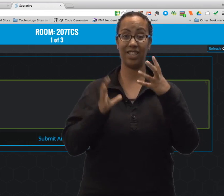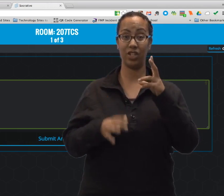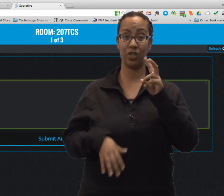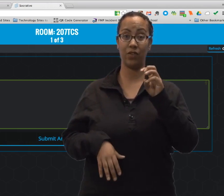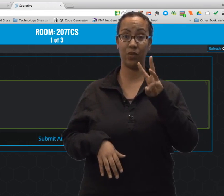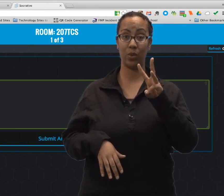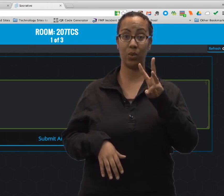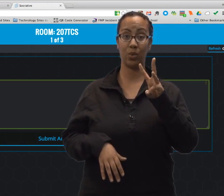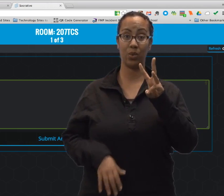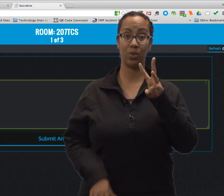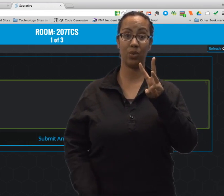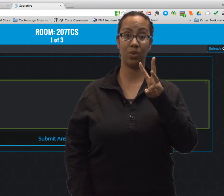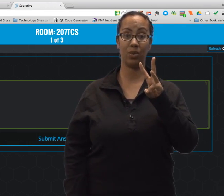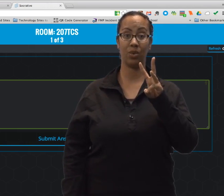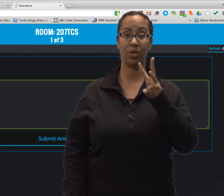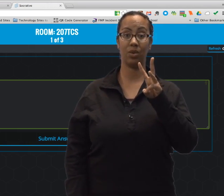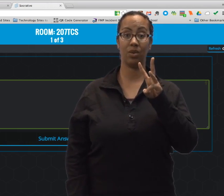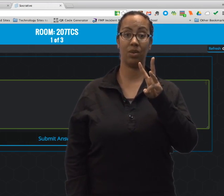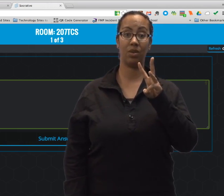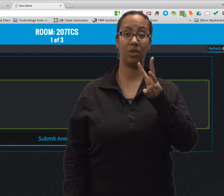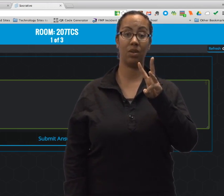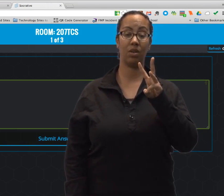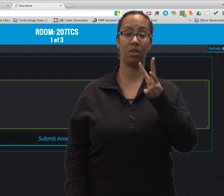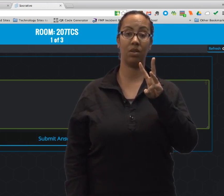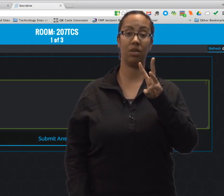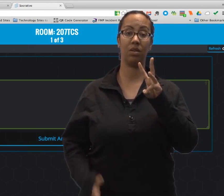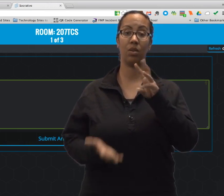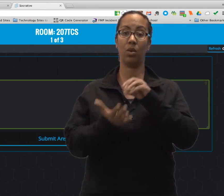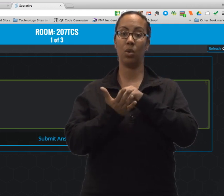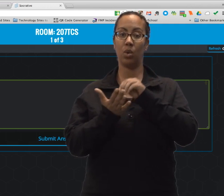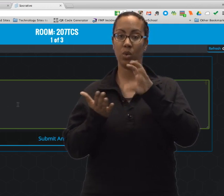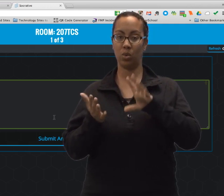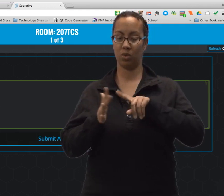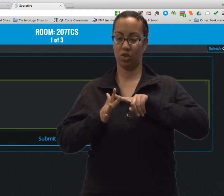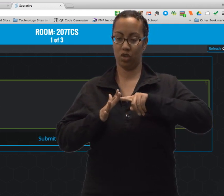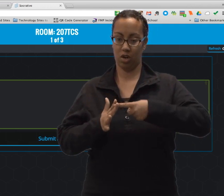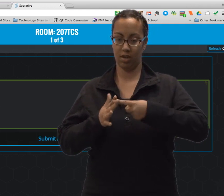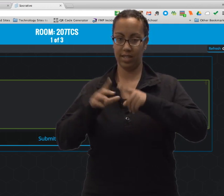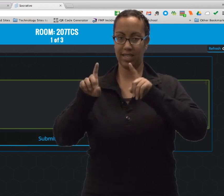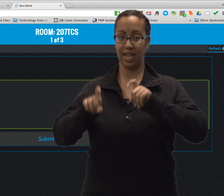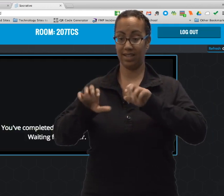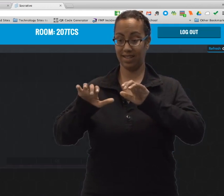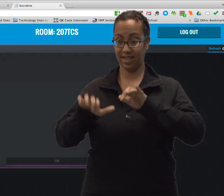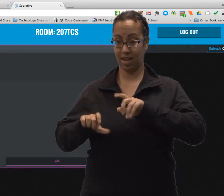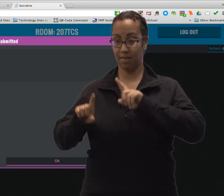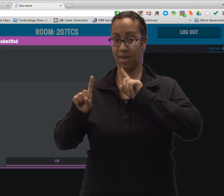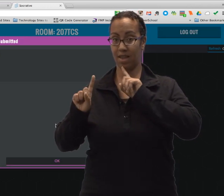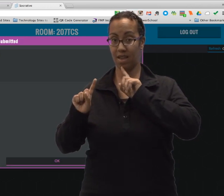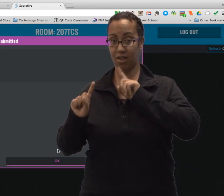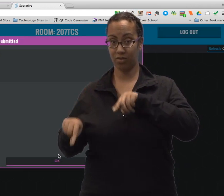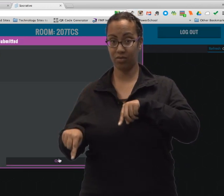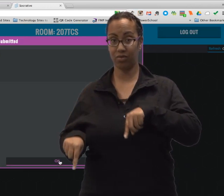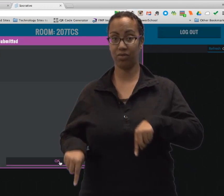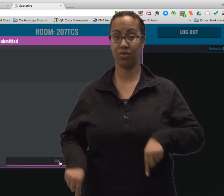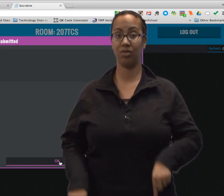So, you can see from the teacher view students will begin taking their tests and typing their answers.